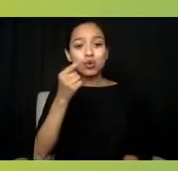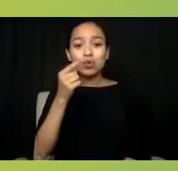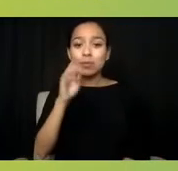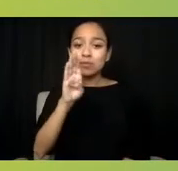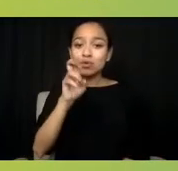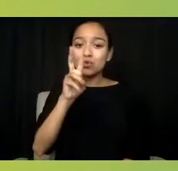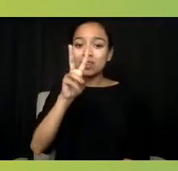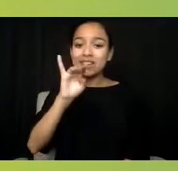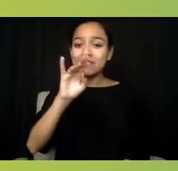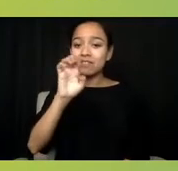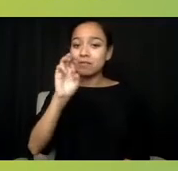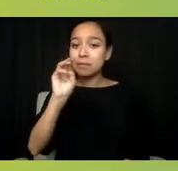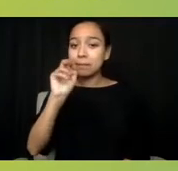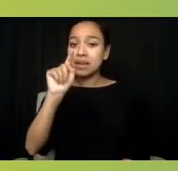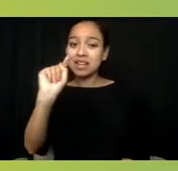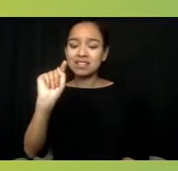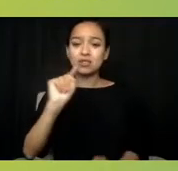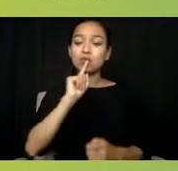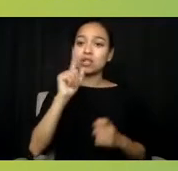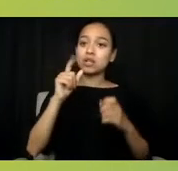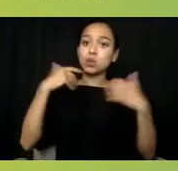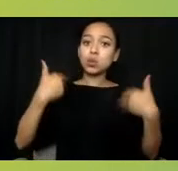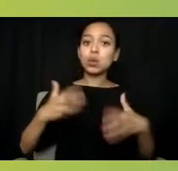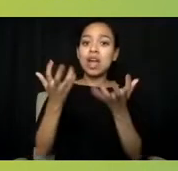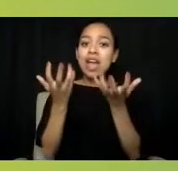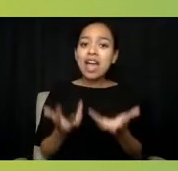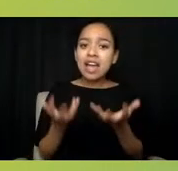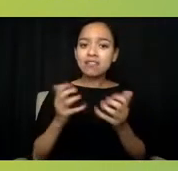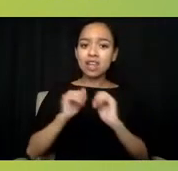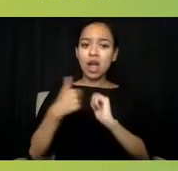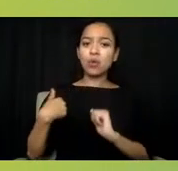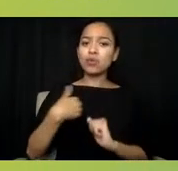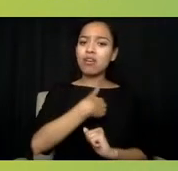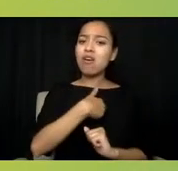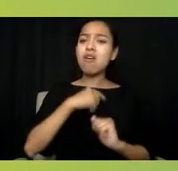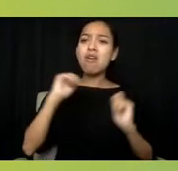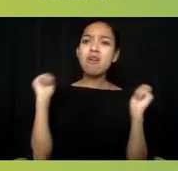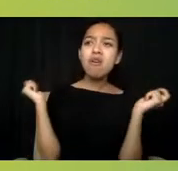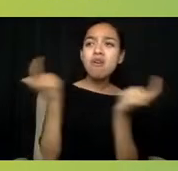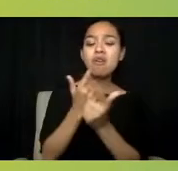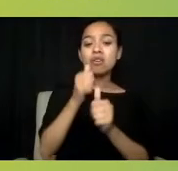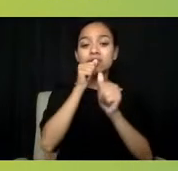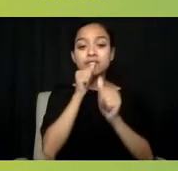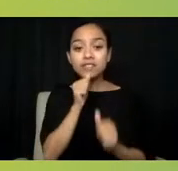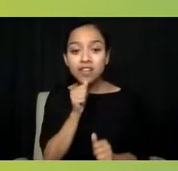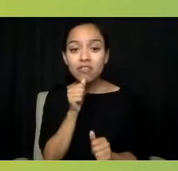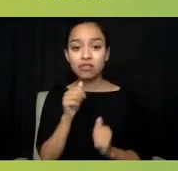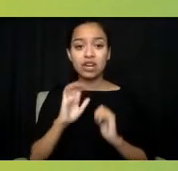with regards to how we're all collectively suffering and how can we come out of this in a better way